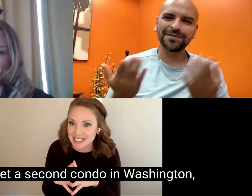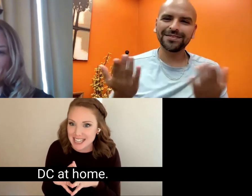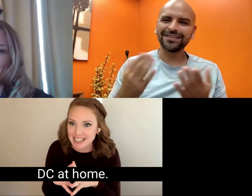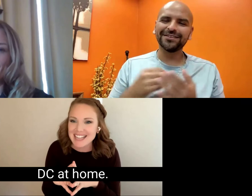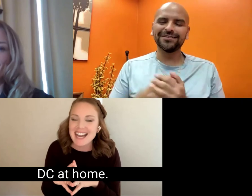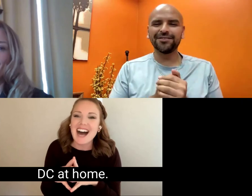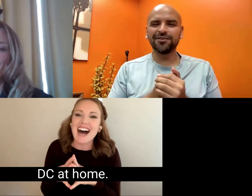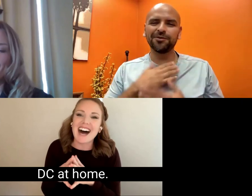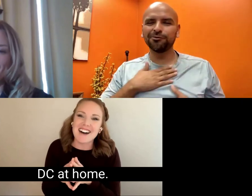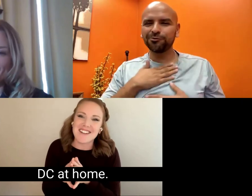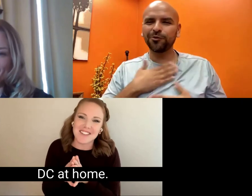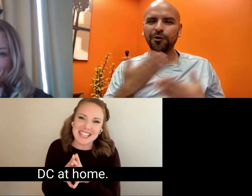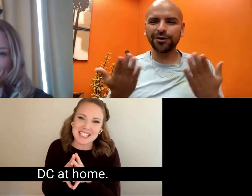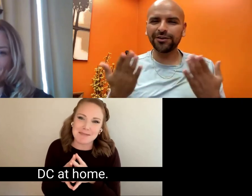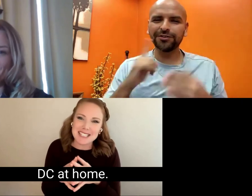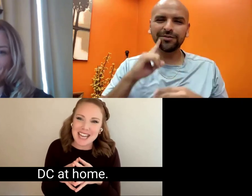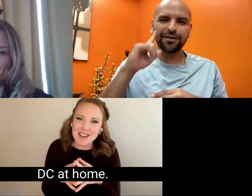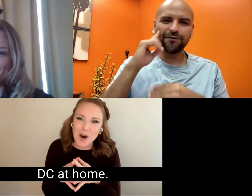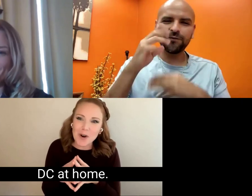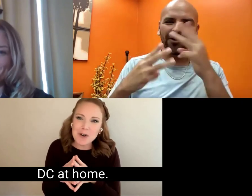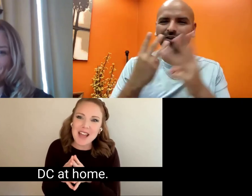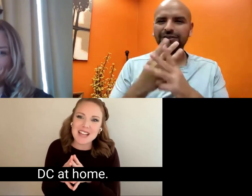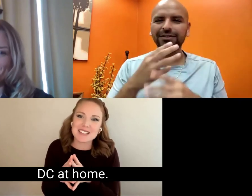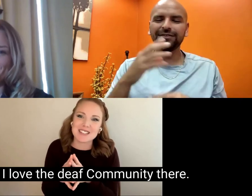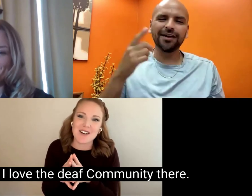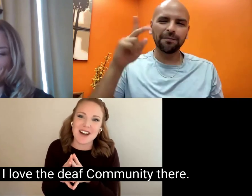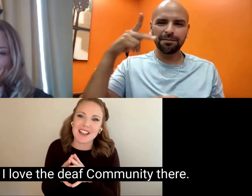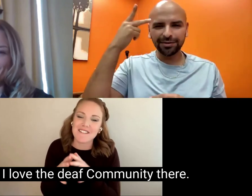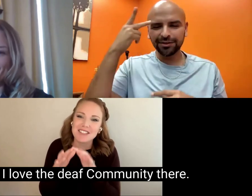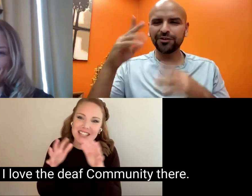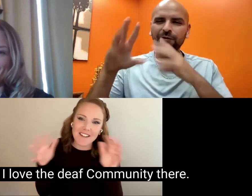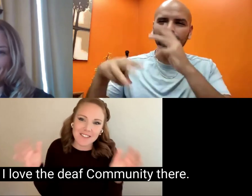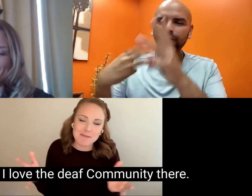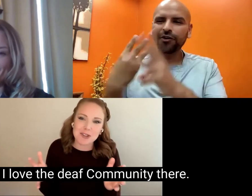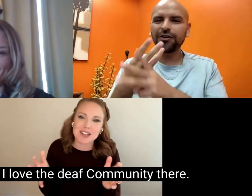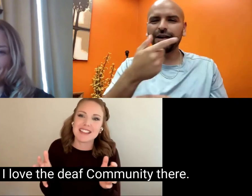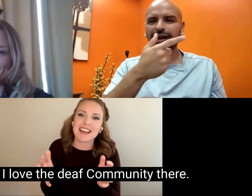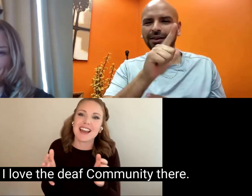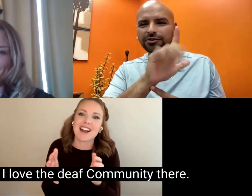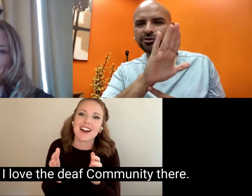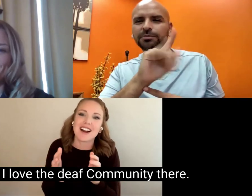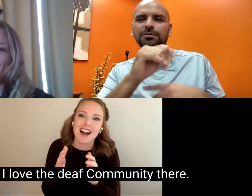DC at home. And so, I love the deaf Community there.